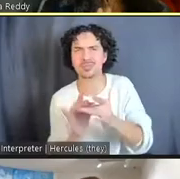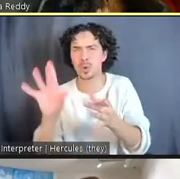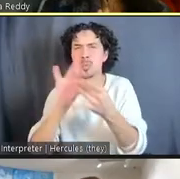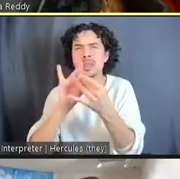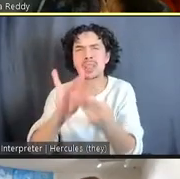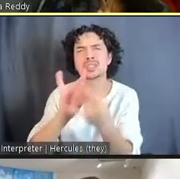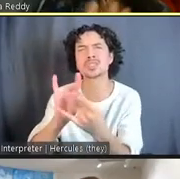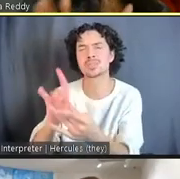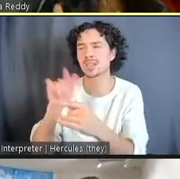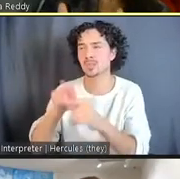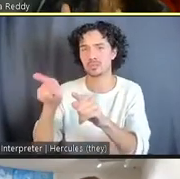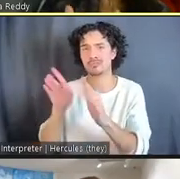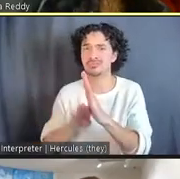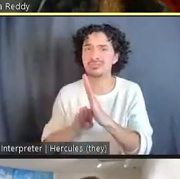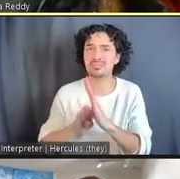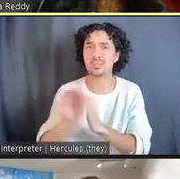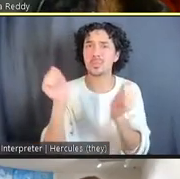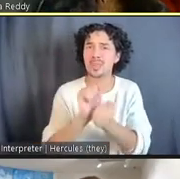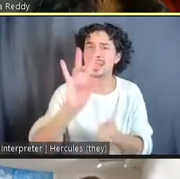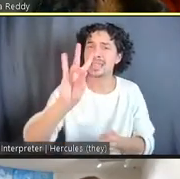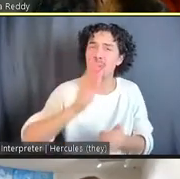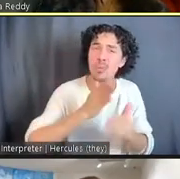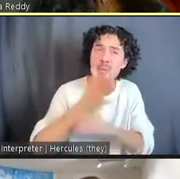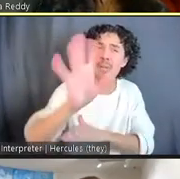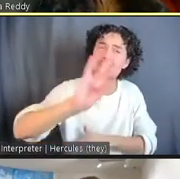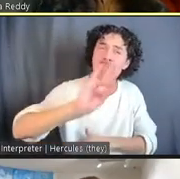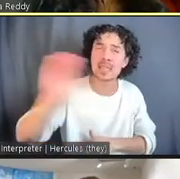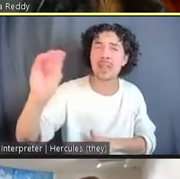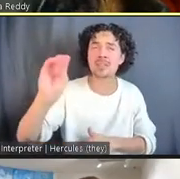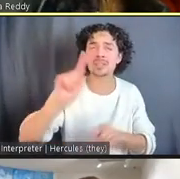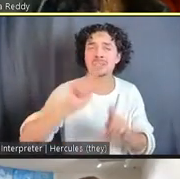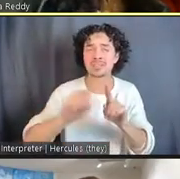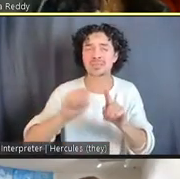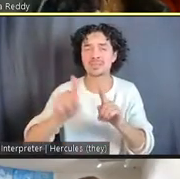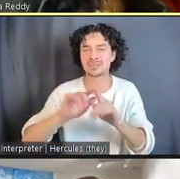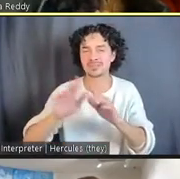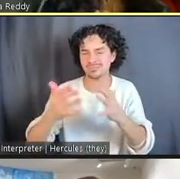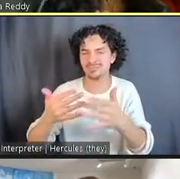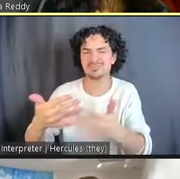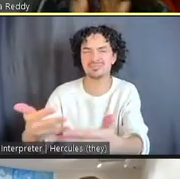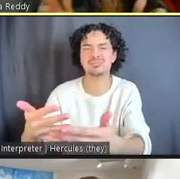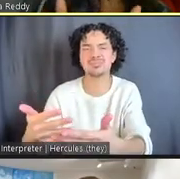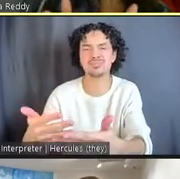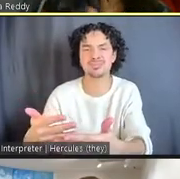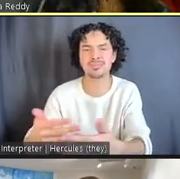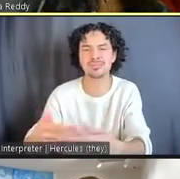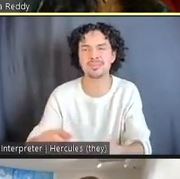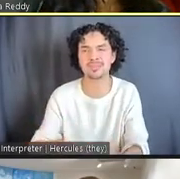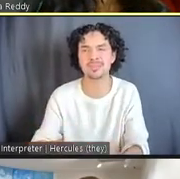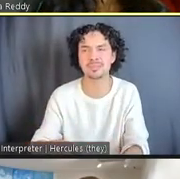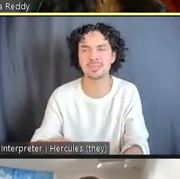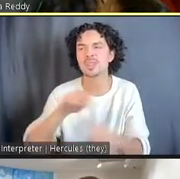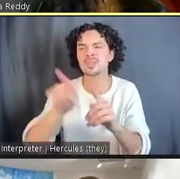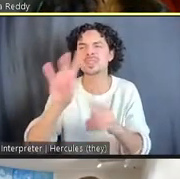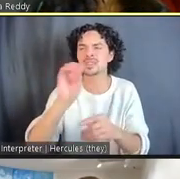developed with 70 artists who have experienced incarceration.